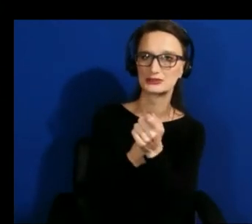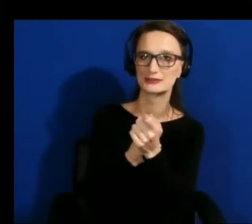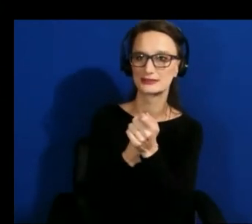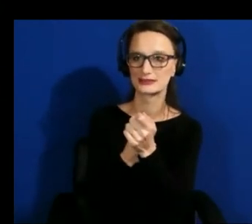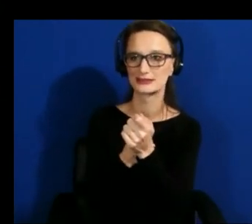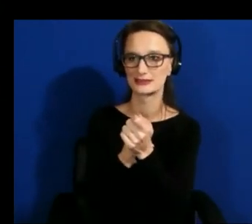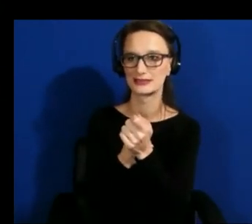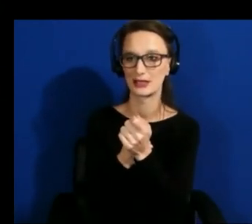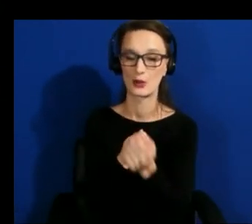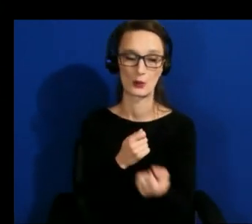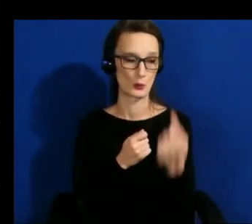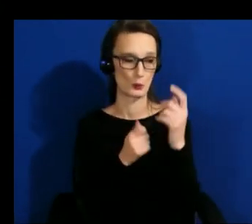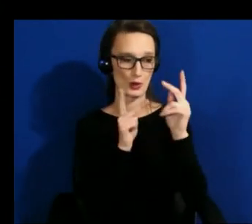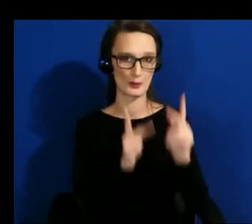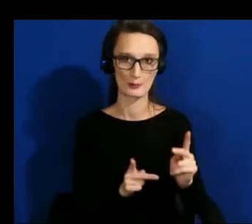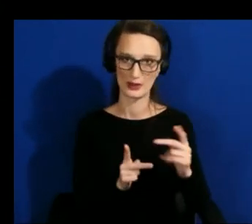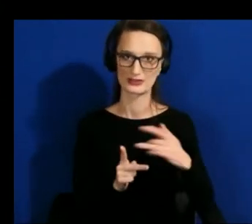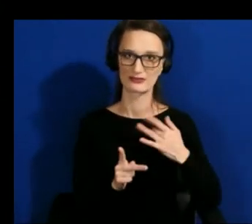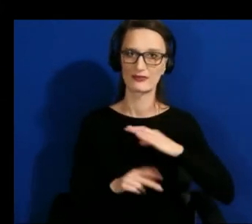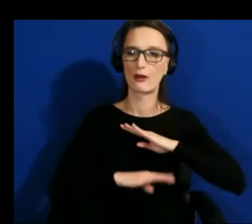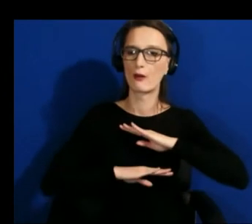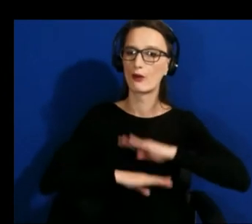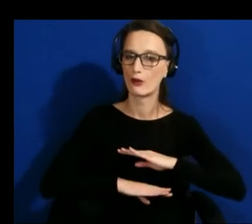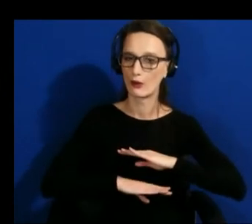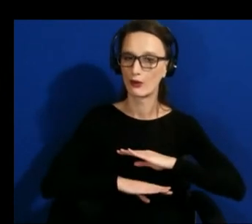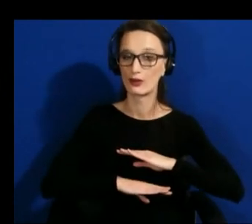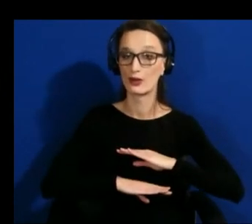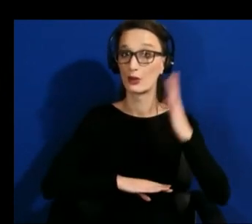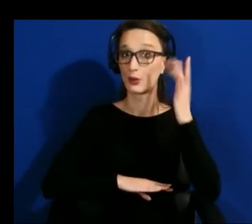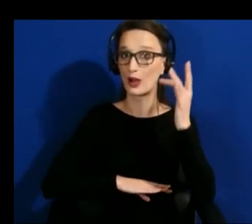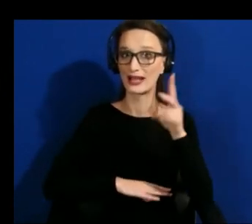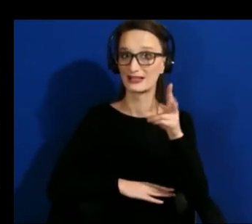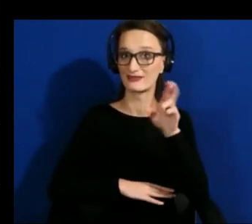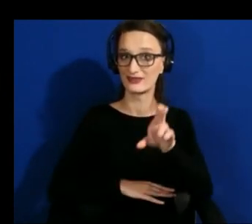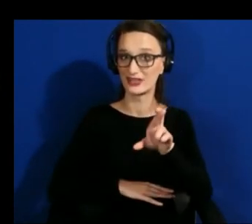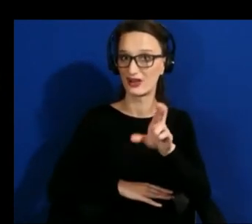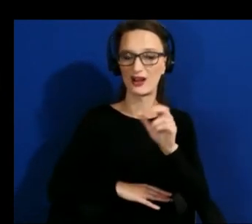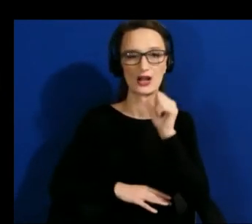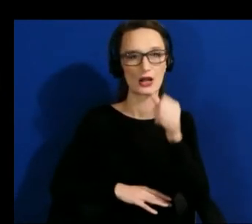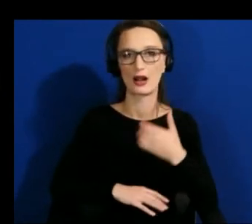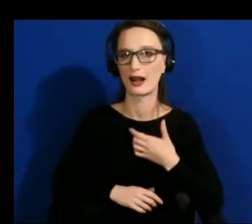vr game had no headset because they were prone to seizures and it was something i hadn't even